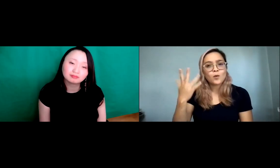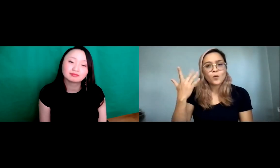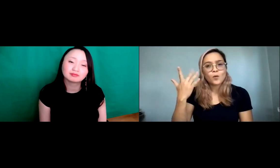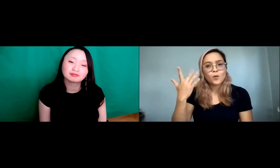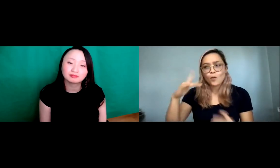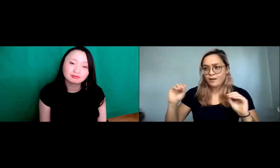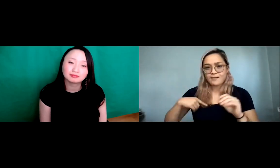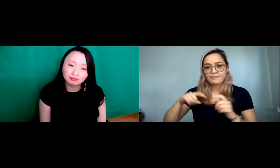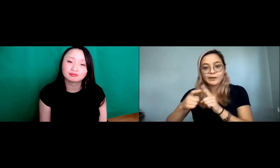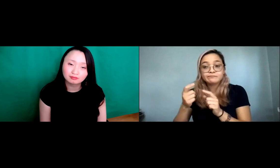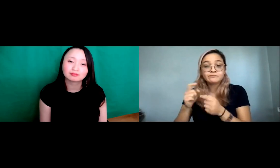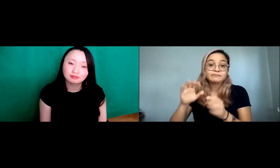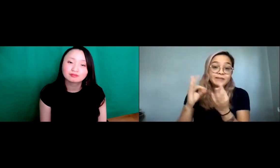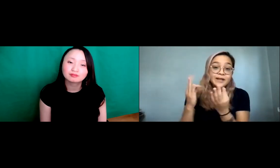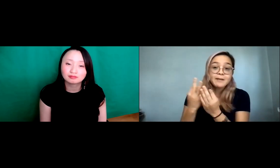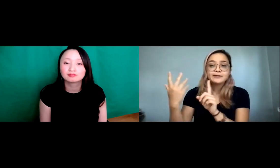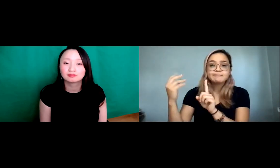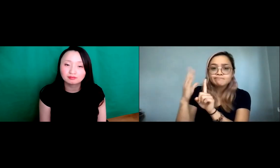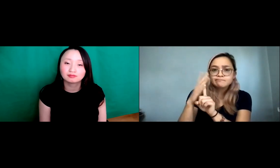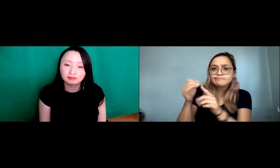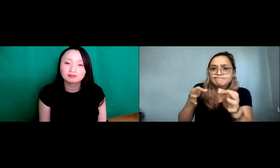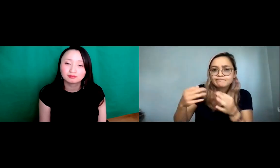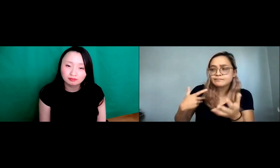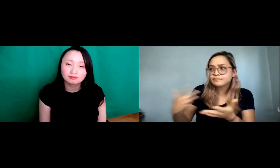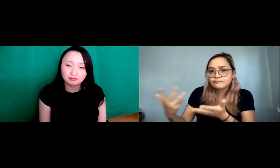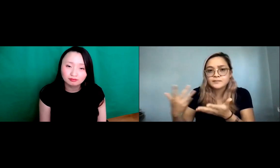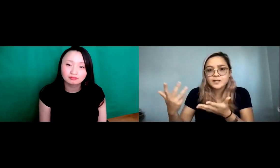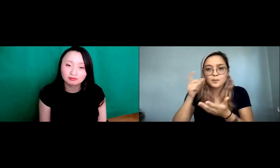know, I think about things that, you know, why don't we learn about that before and you